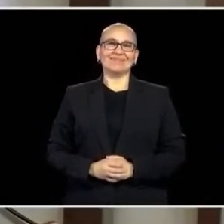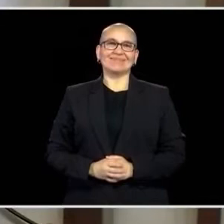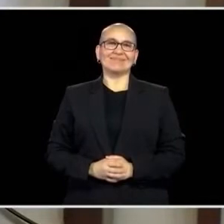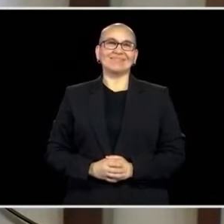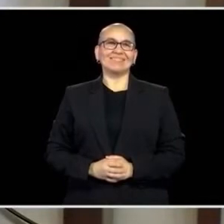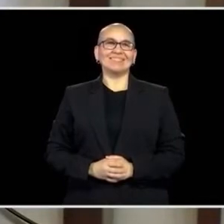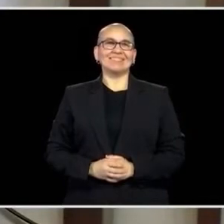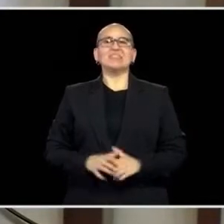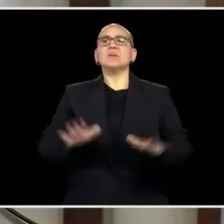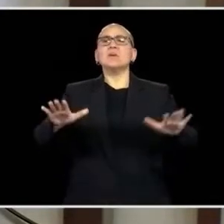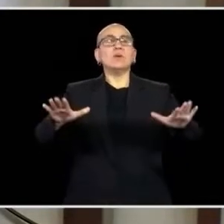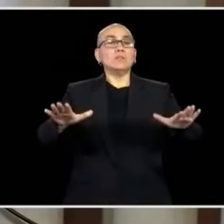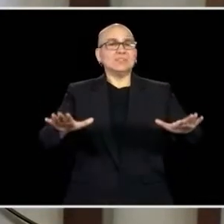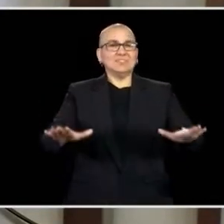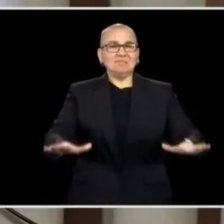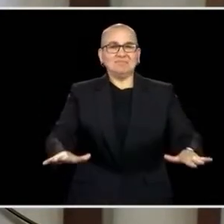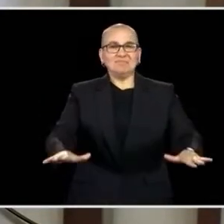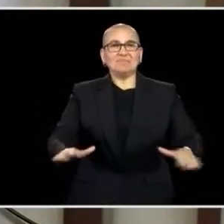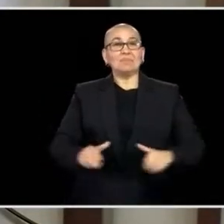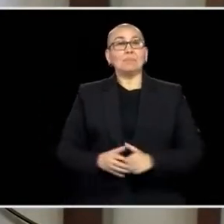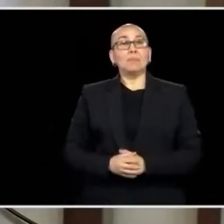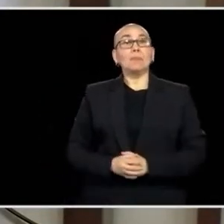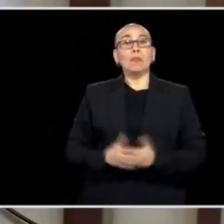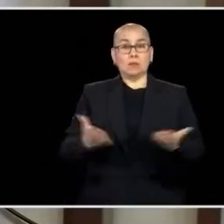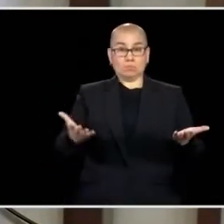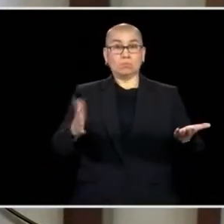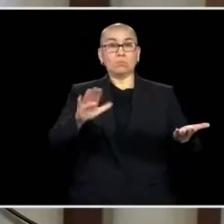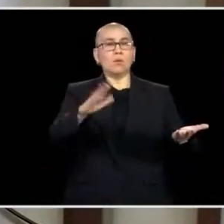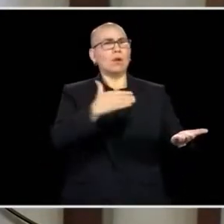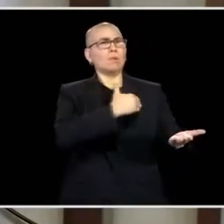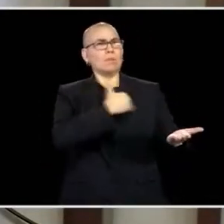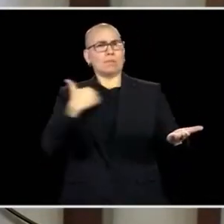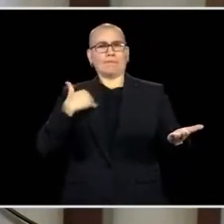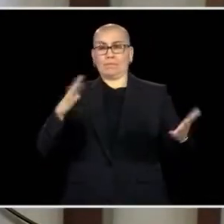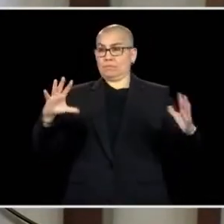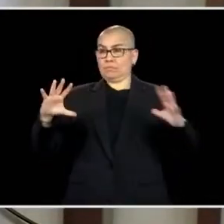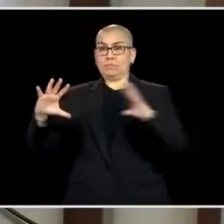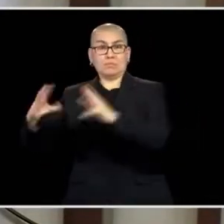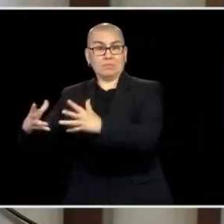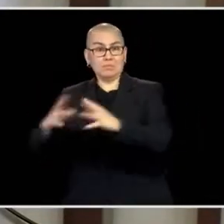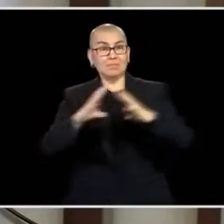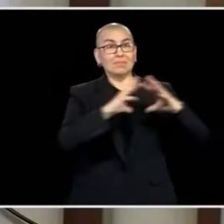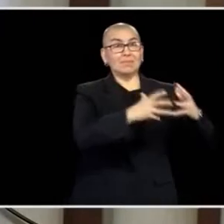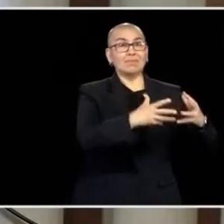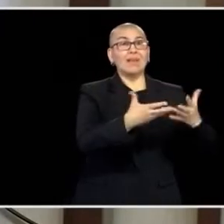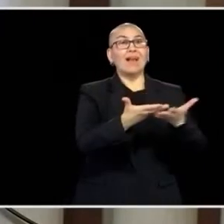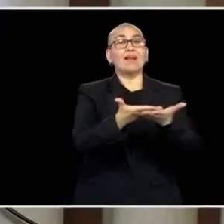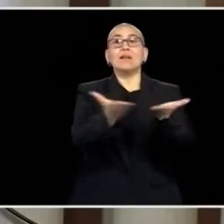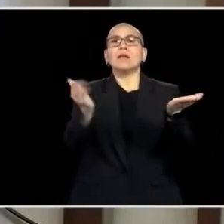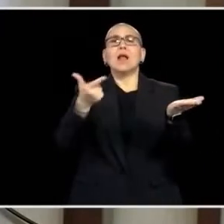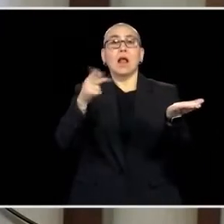YOU MAY BE SEATED. MEMBERS OF THE JOINT CONVENTION AND GUESTS, I PRESENT TO YOU, THE GOVERNOR